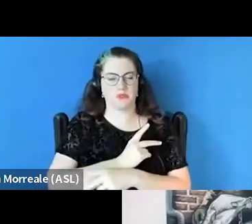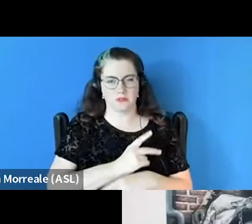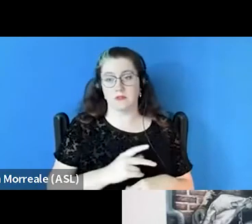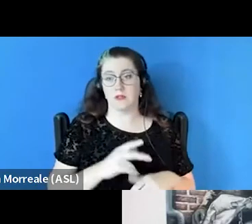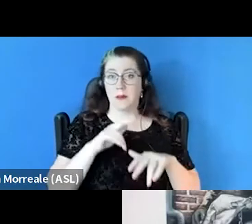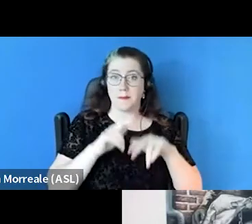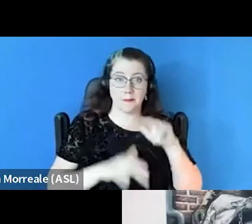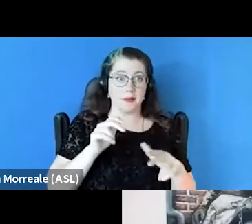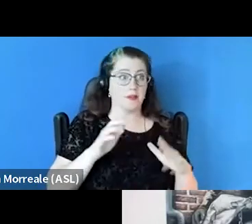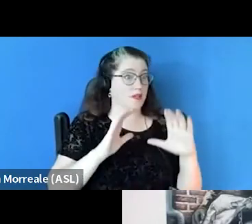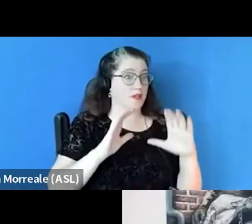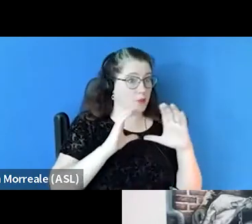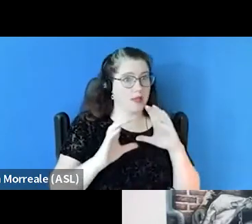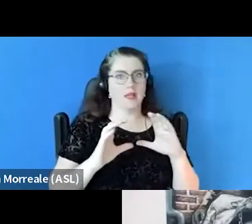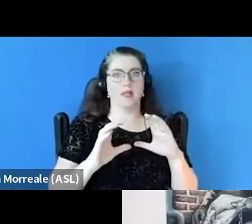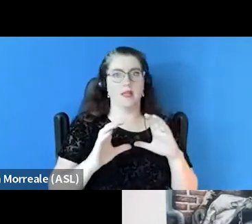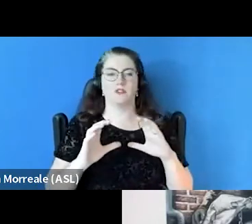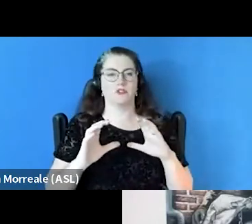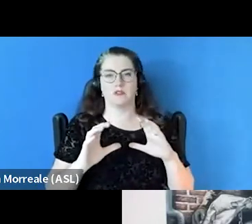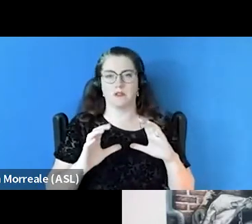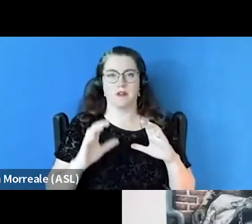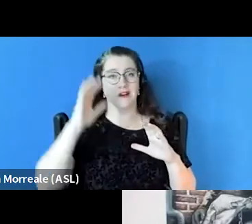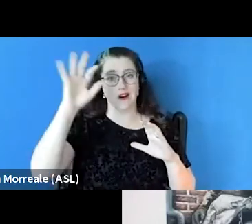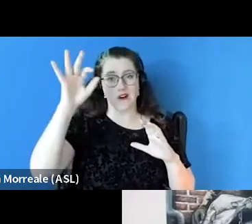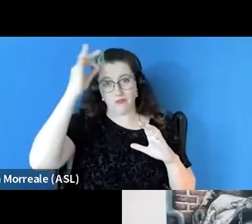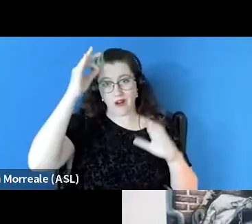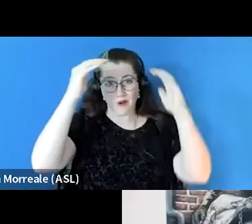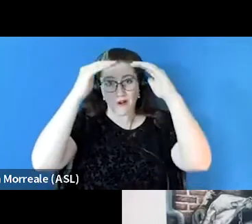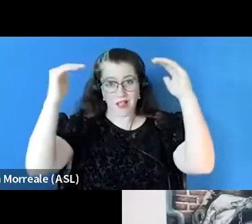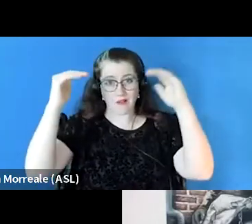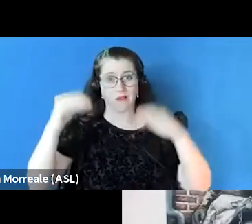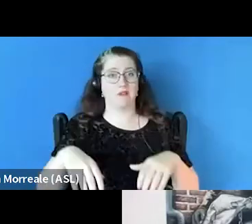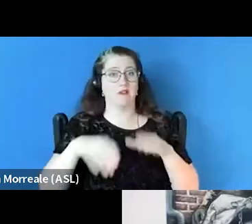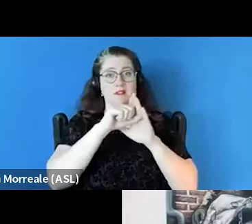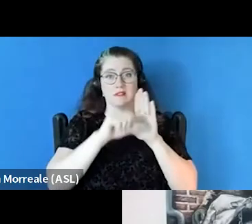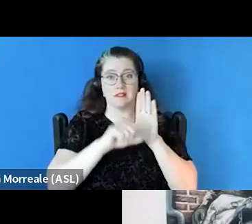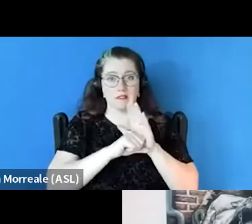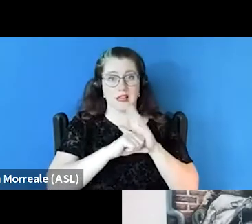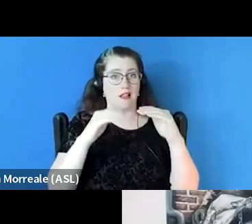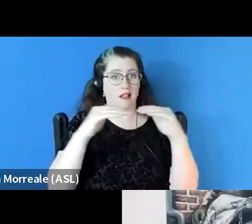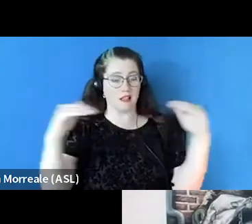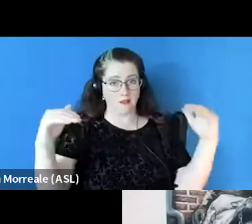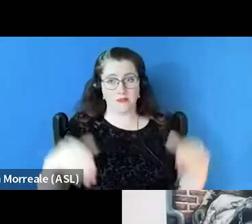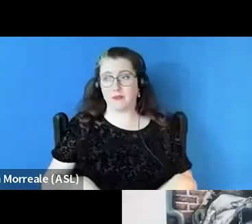from all end of our federal level, state level, to city level, being from community providers,